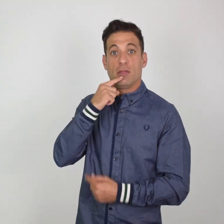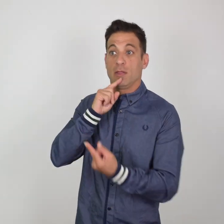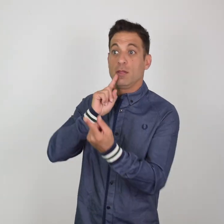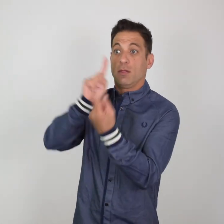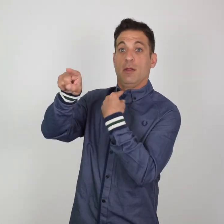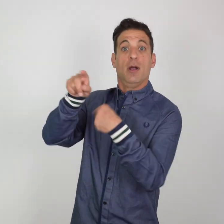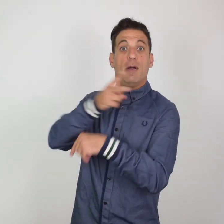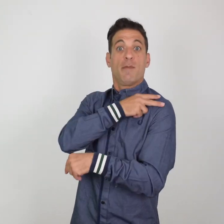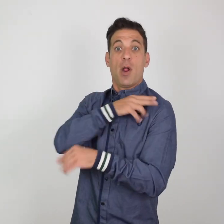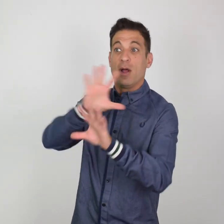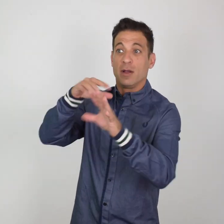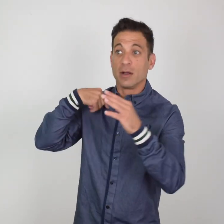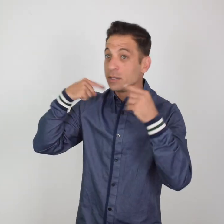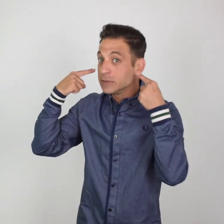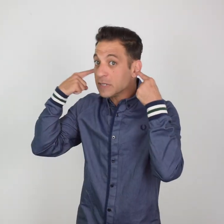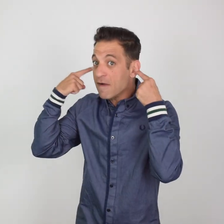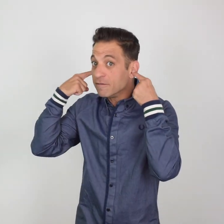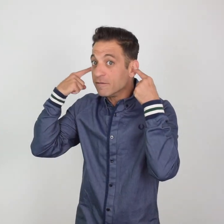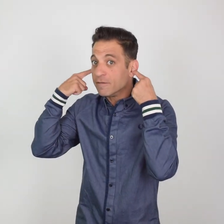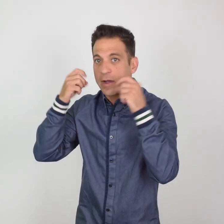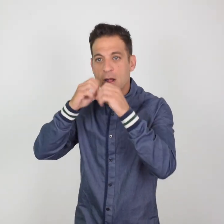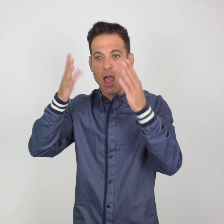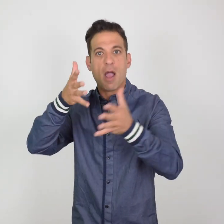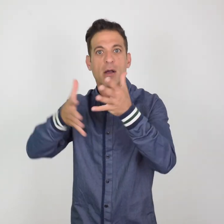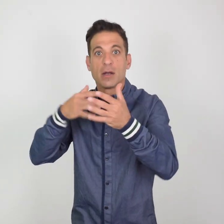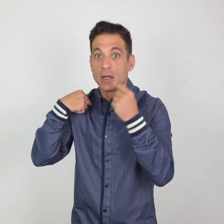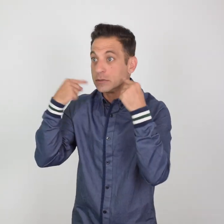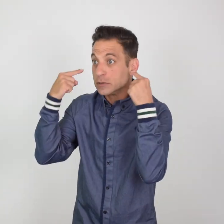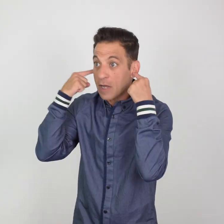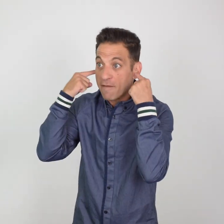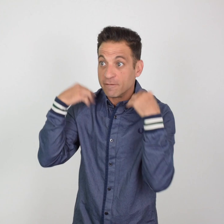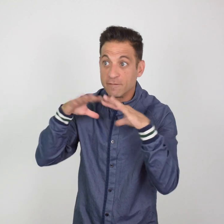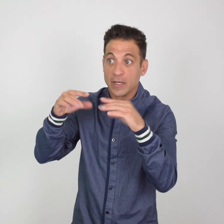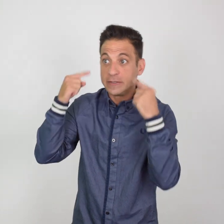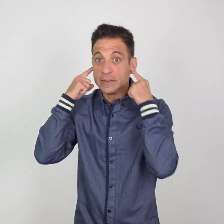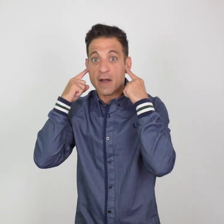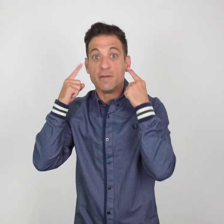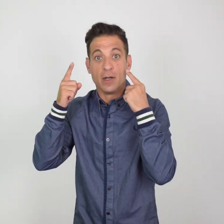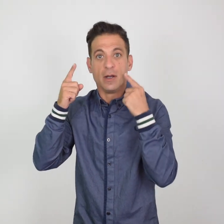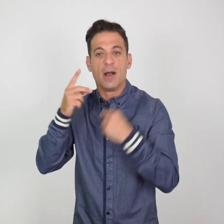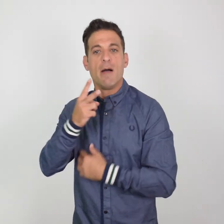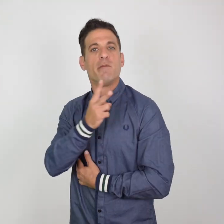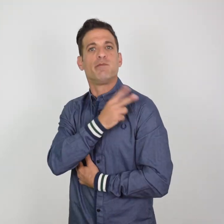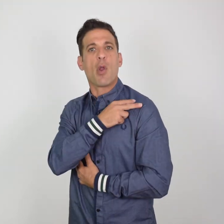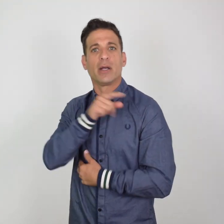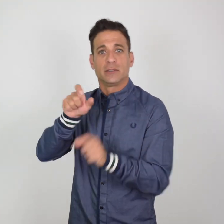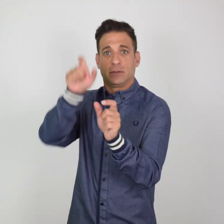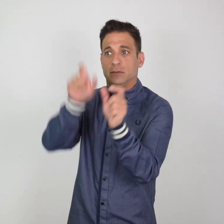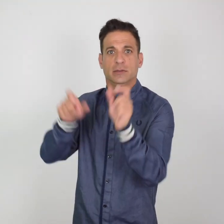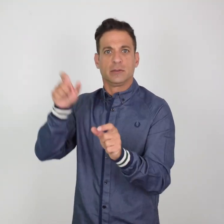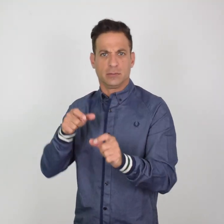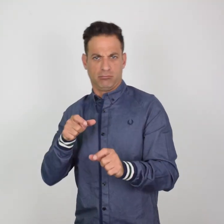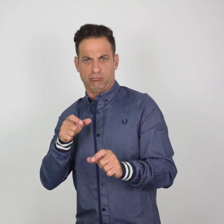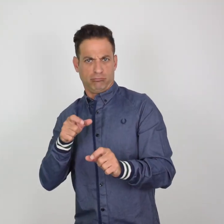to indicate that they were Deaf. The police officers refused